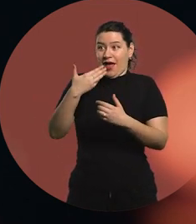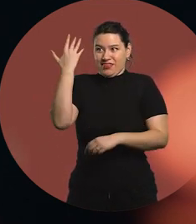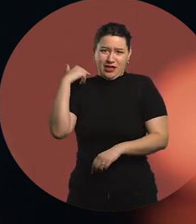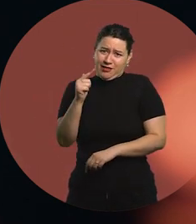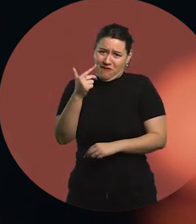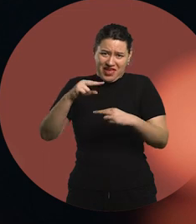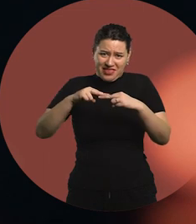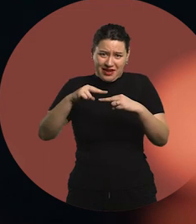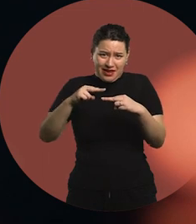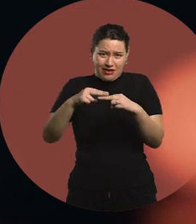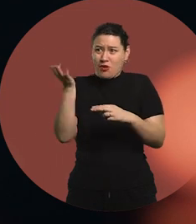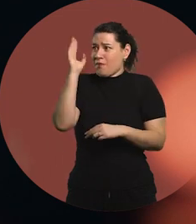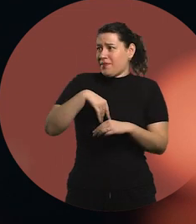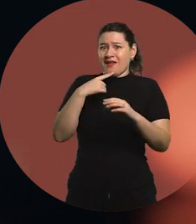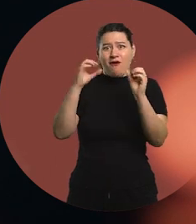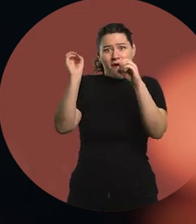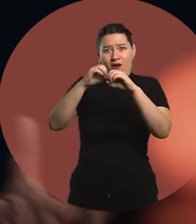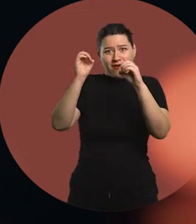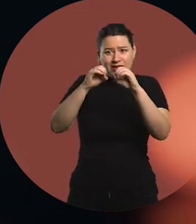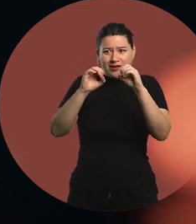I couldn't google it or seek out a program.